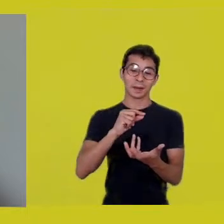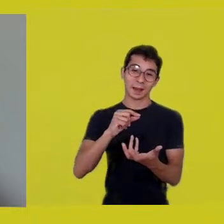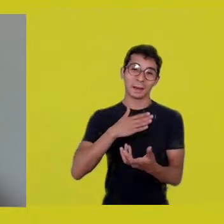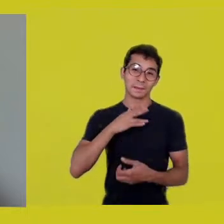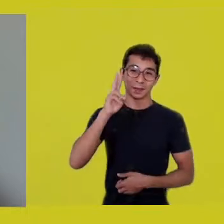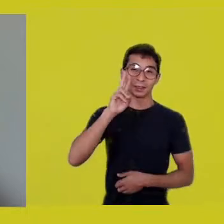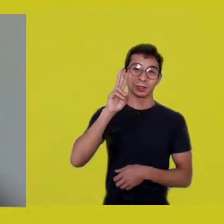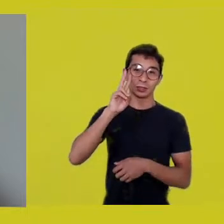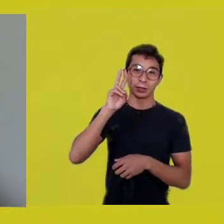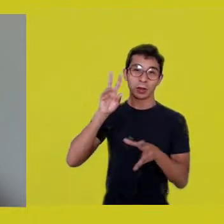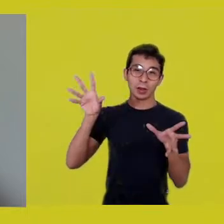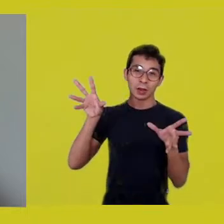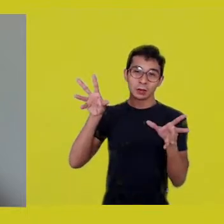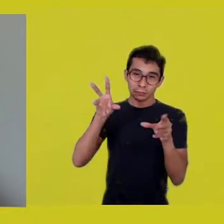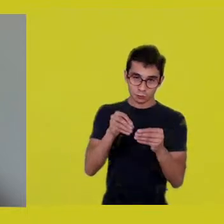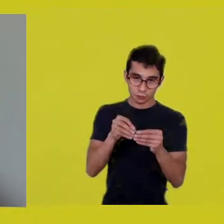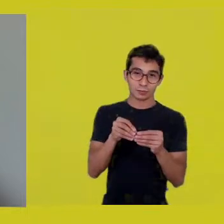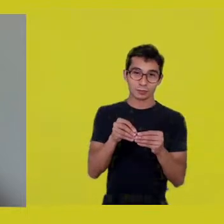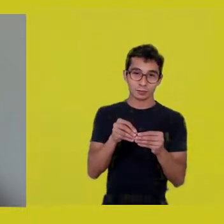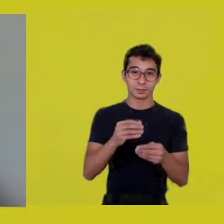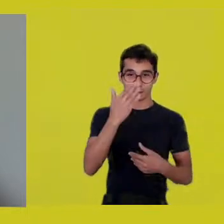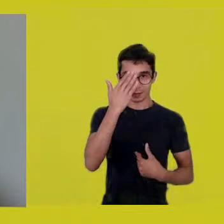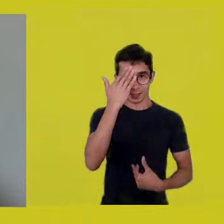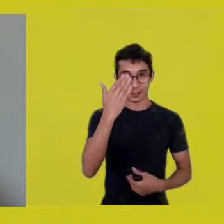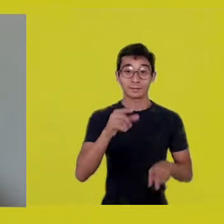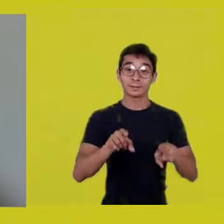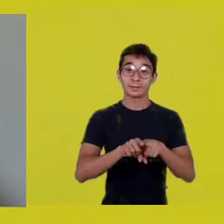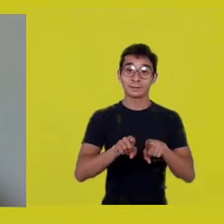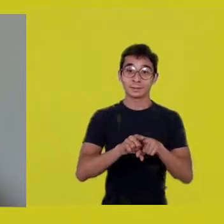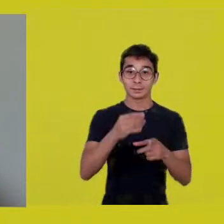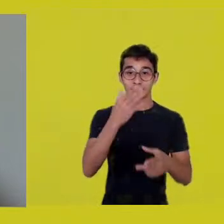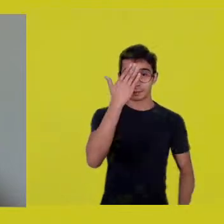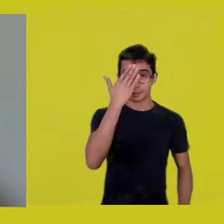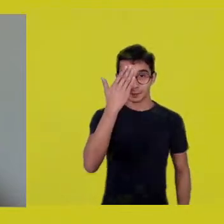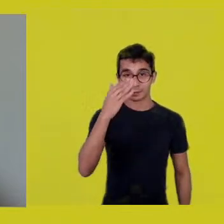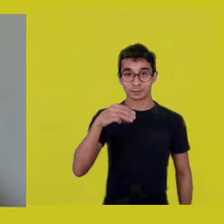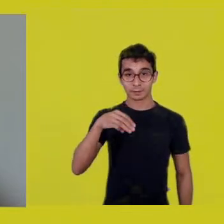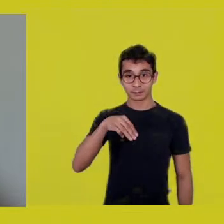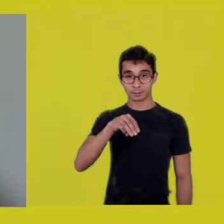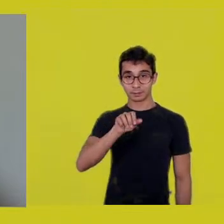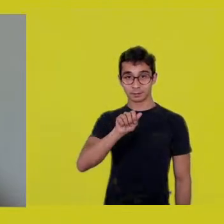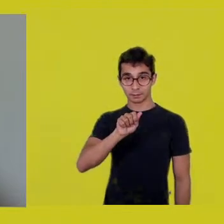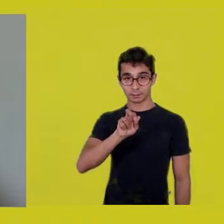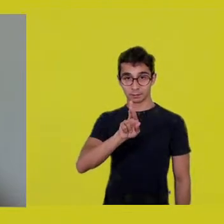and thank you, Maria Thaís, for considering